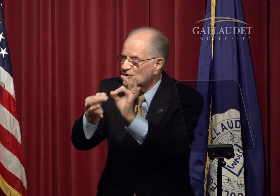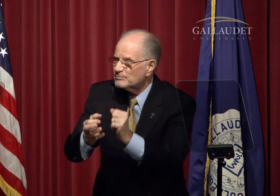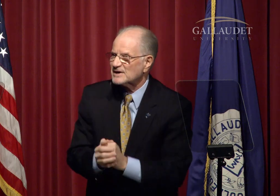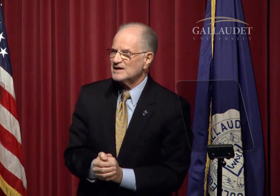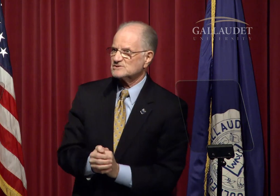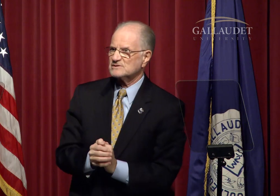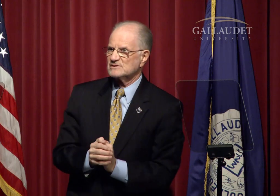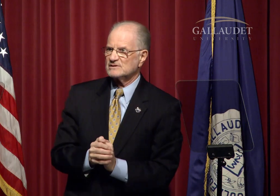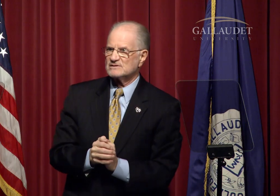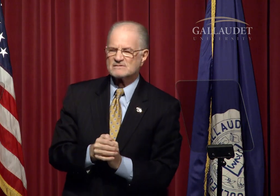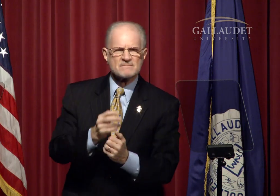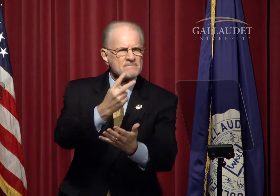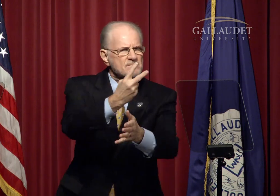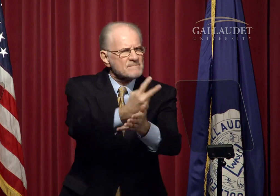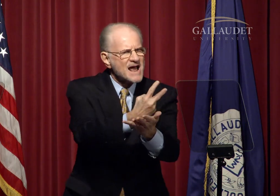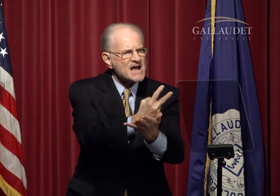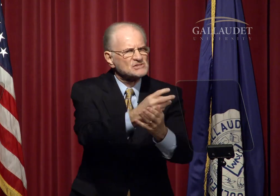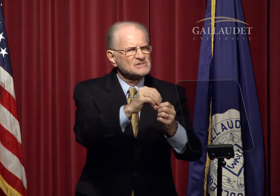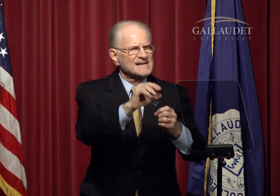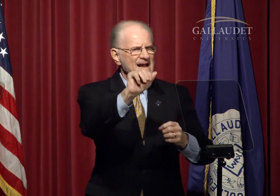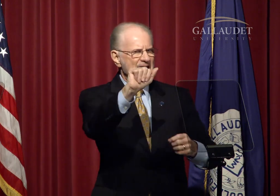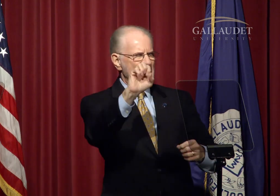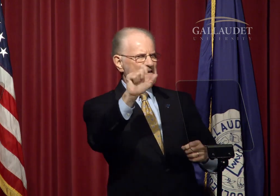a Ph.D. in Interpretation,